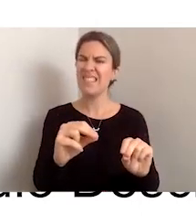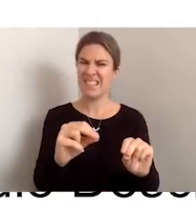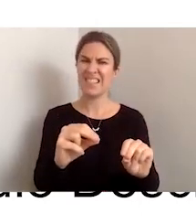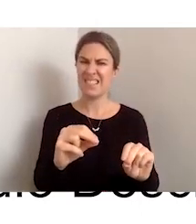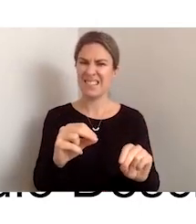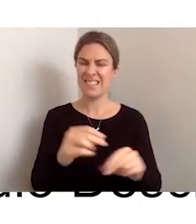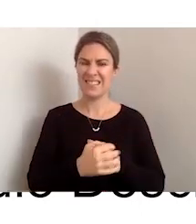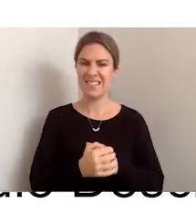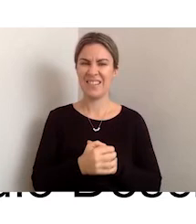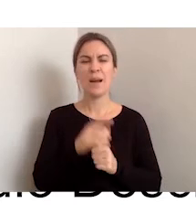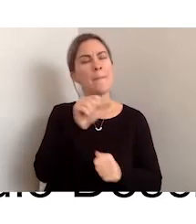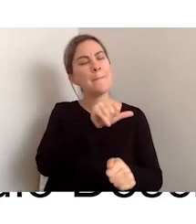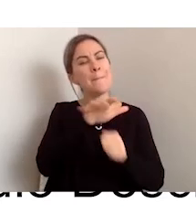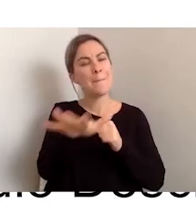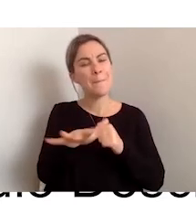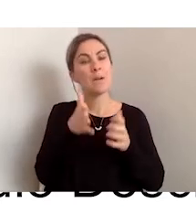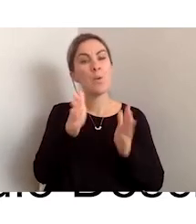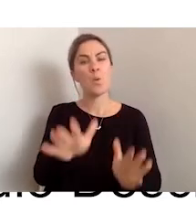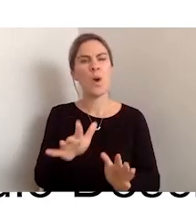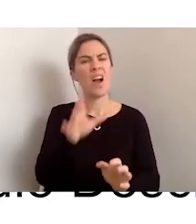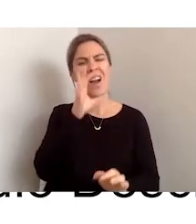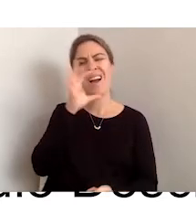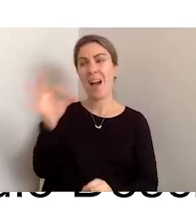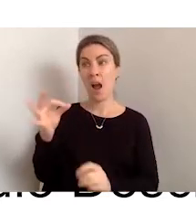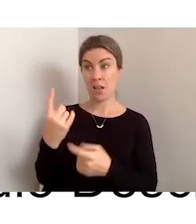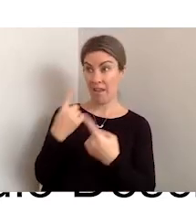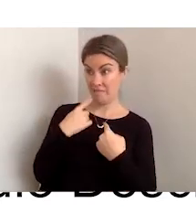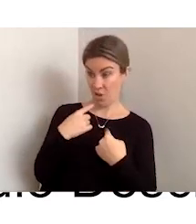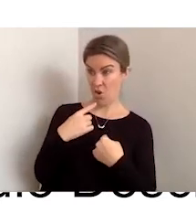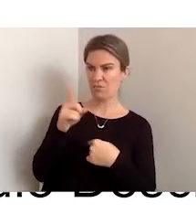professional organisation - there are a few around Australia - to